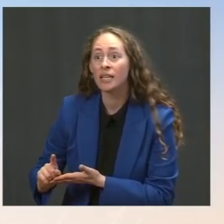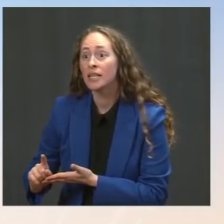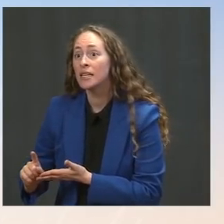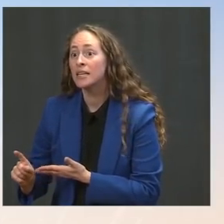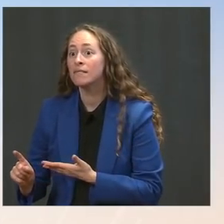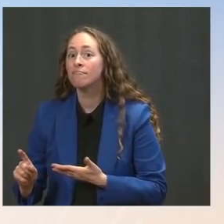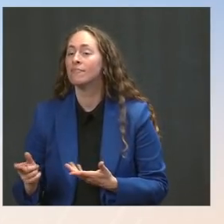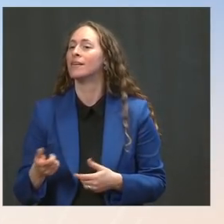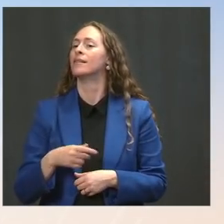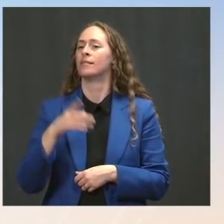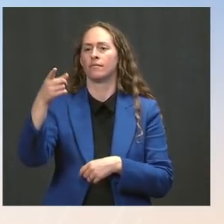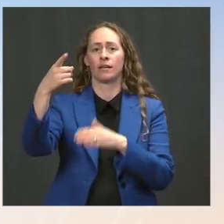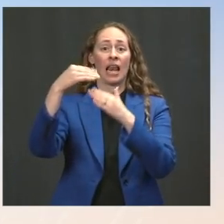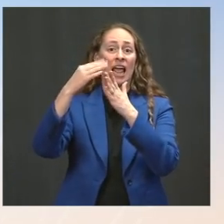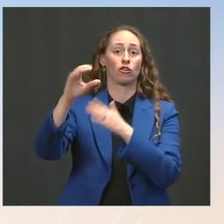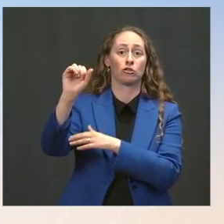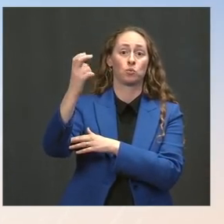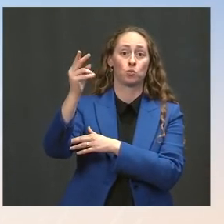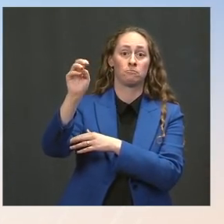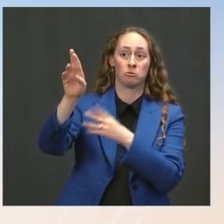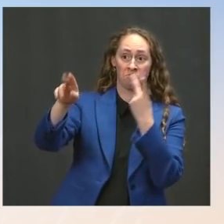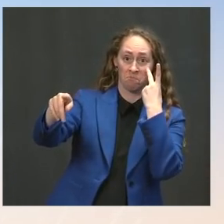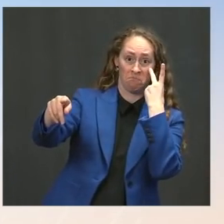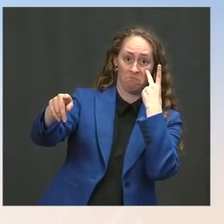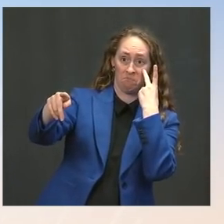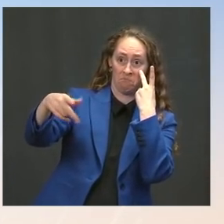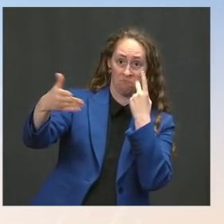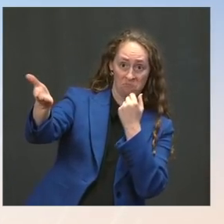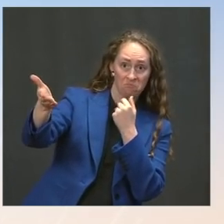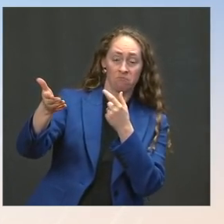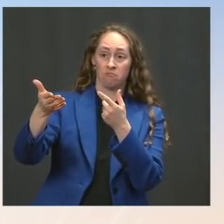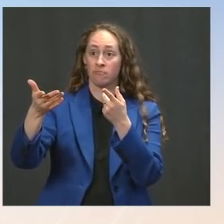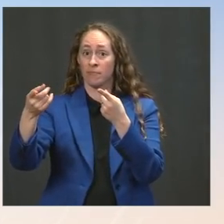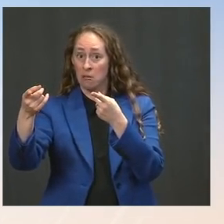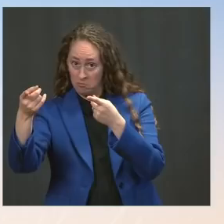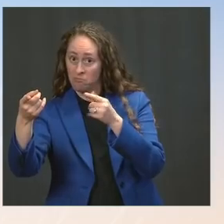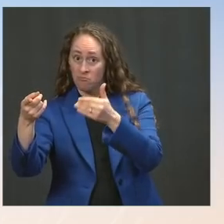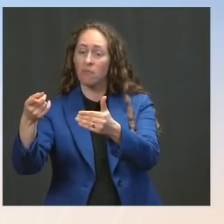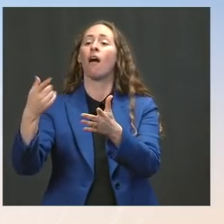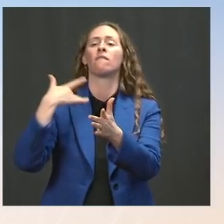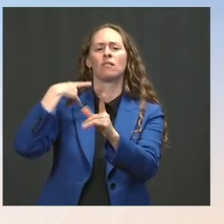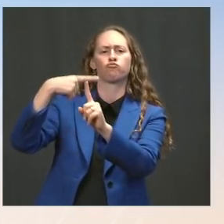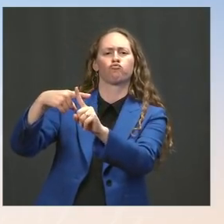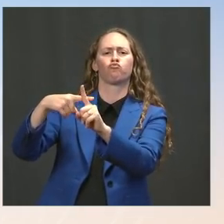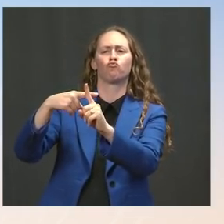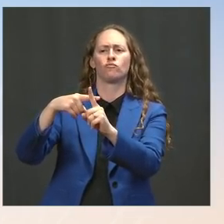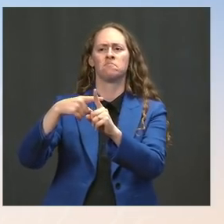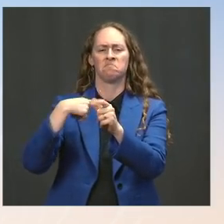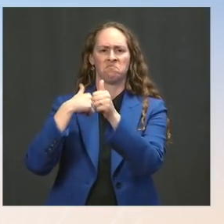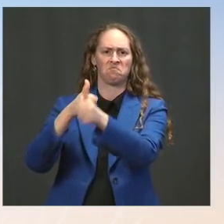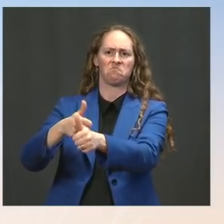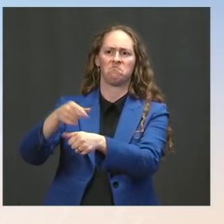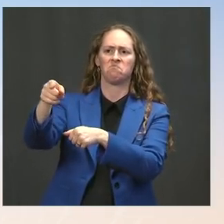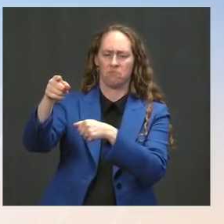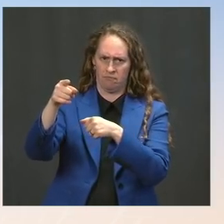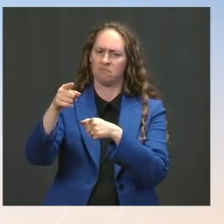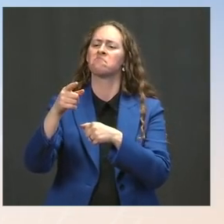And we are optimistic about the progress and focused on steadily moving forward. And we continue to see progress being made each day.